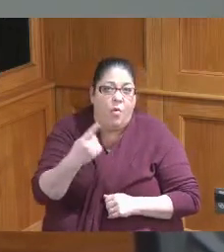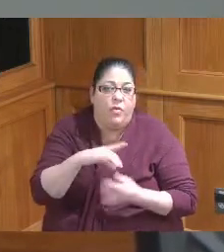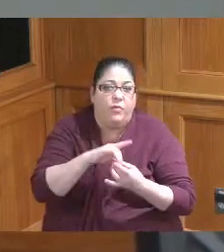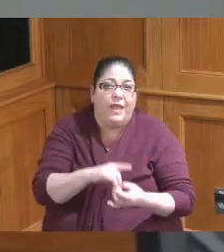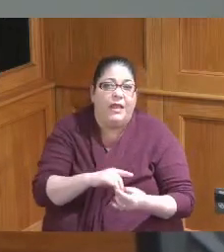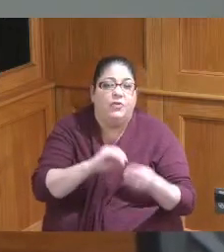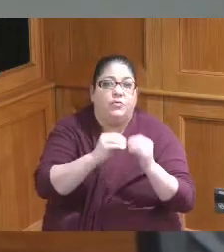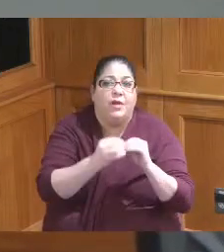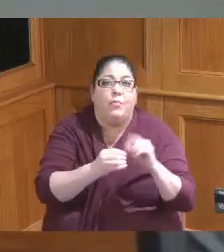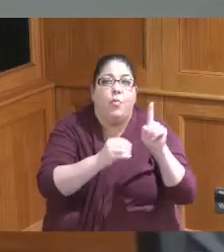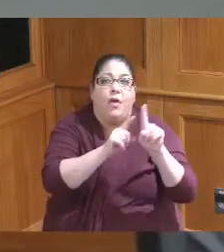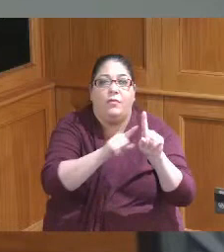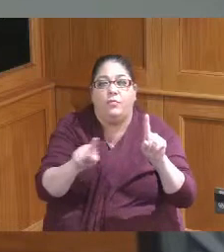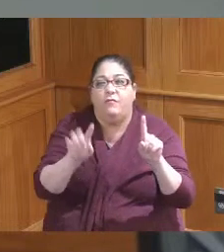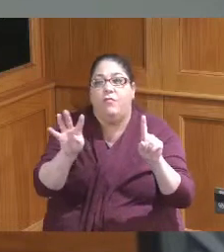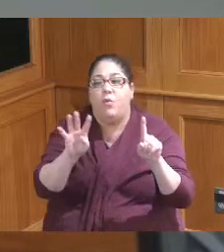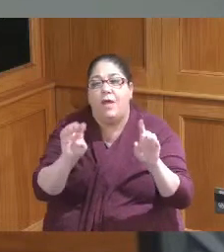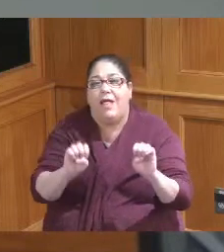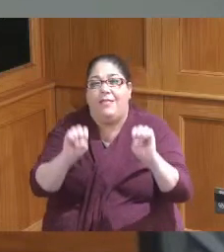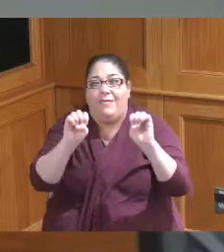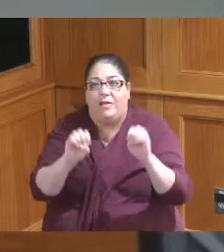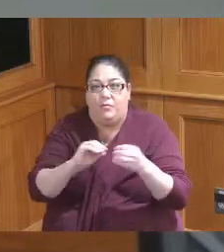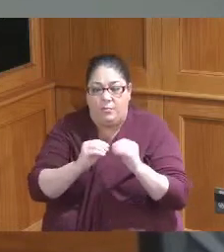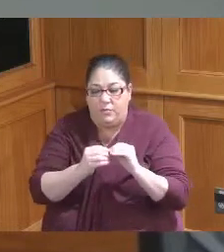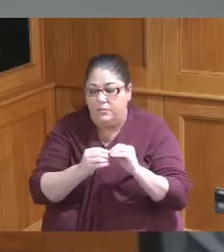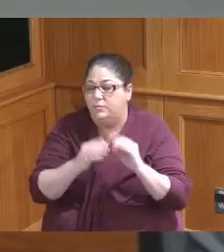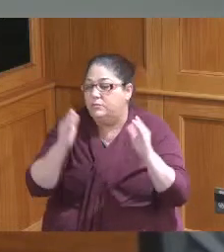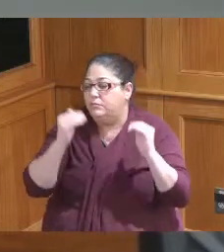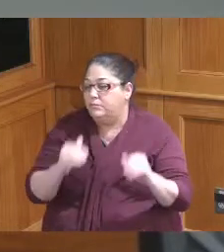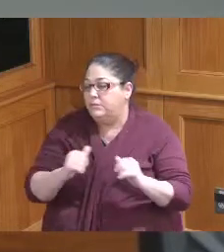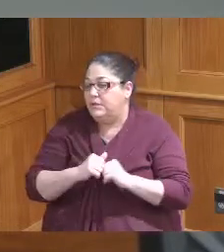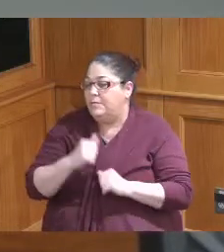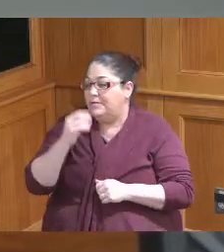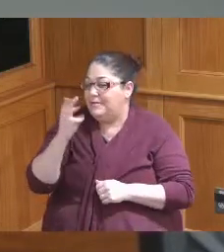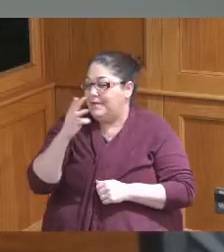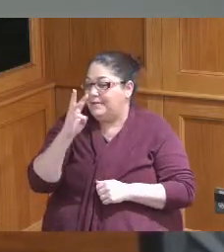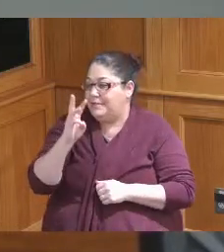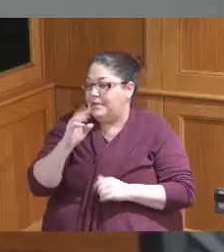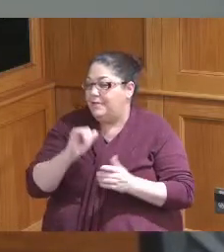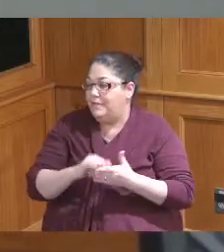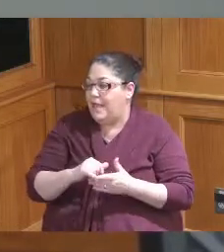four elevators there's also item number 16 is a resolution appointing a new member to the Hamilton